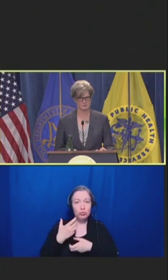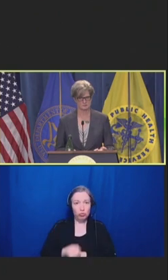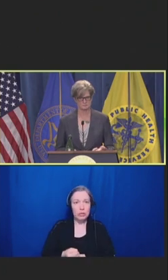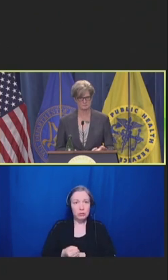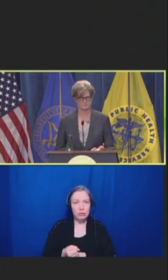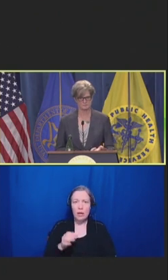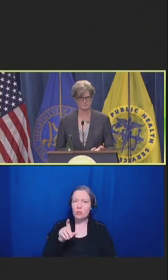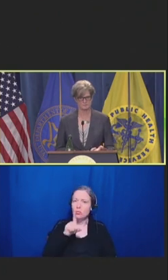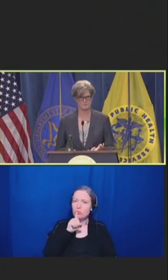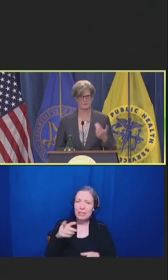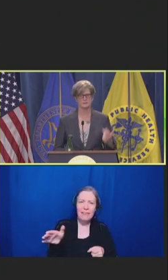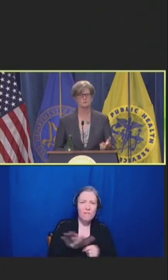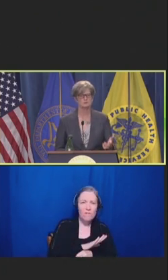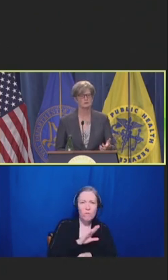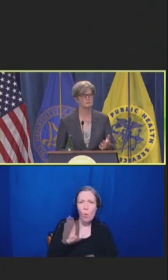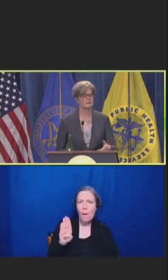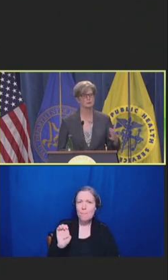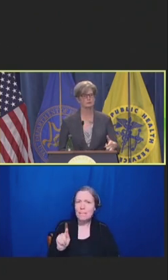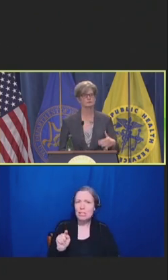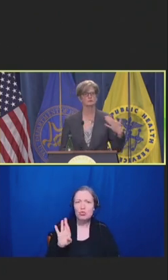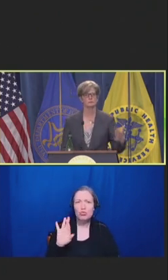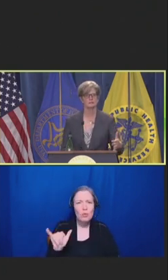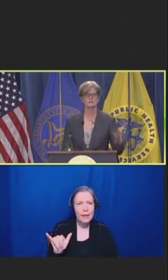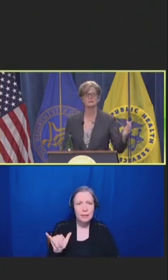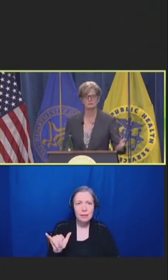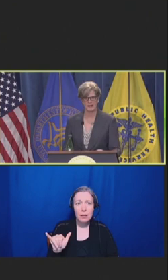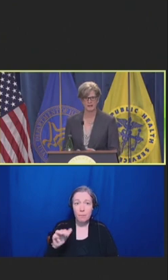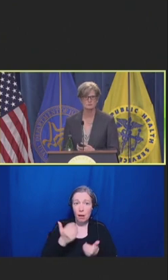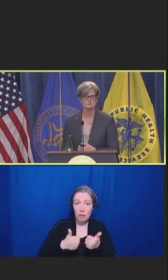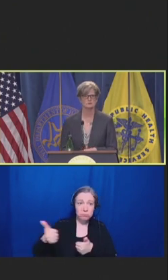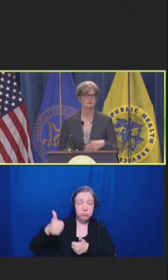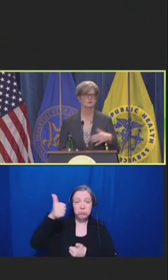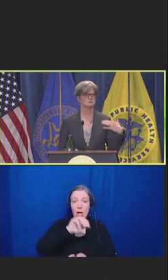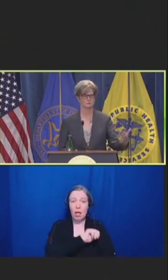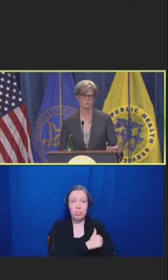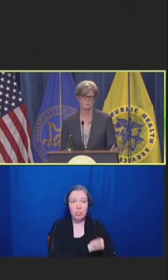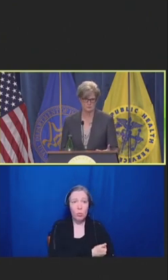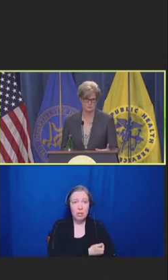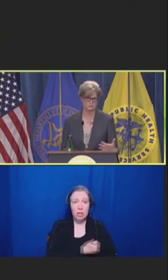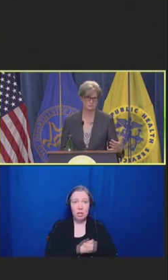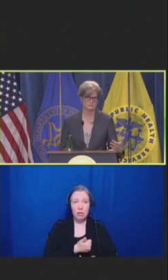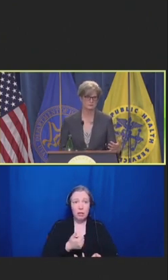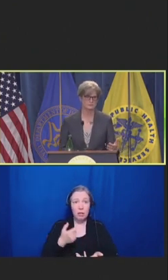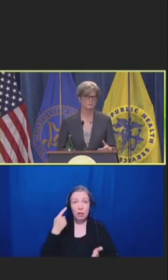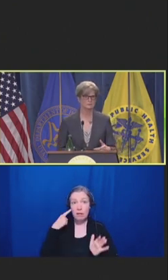situation. And he was talking about orders to go in and clear a house to kill women and children.